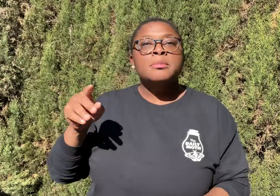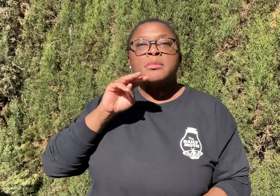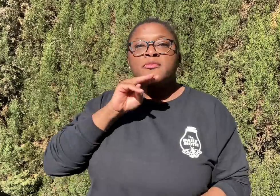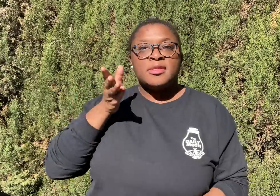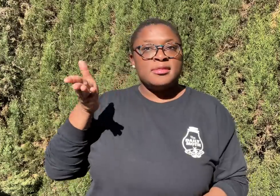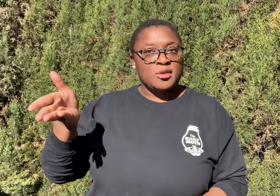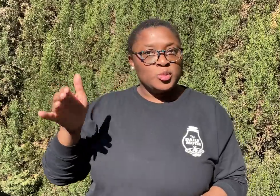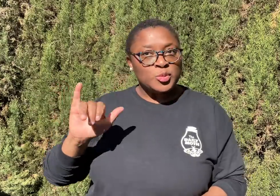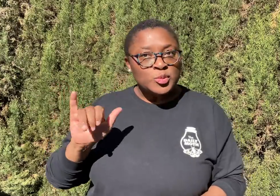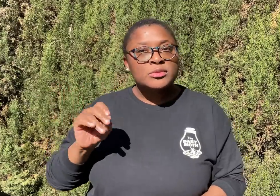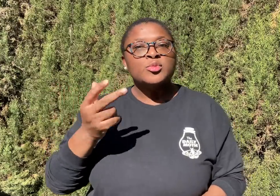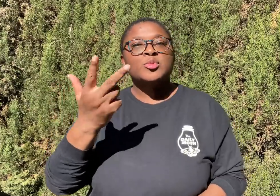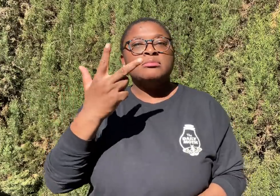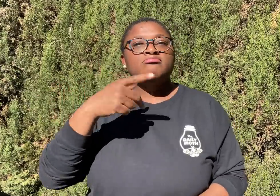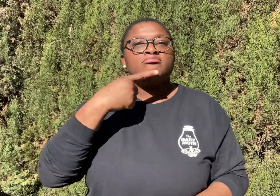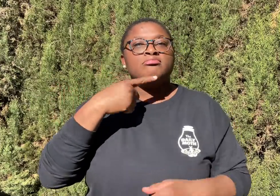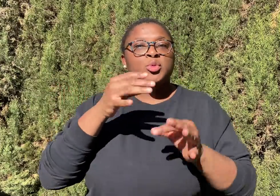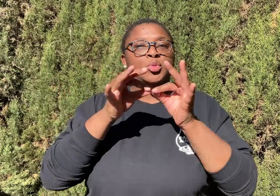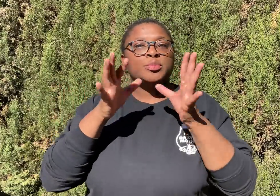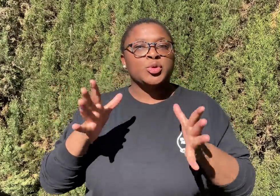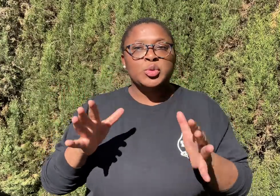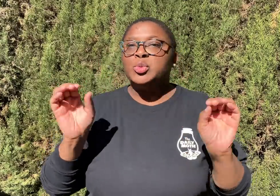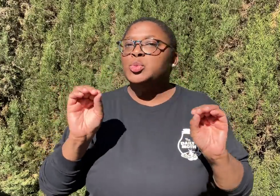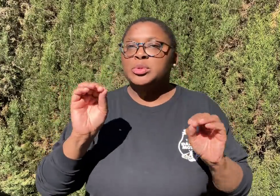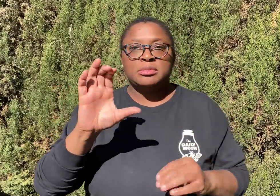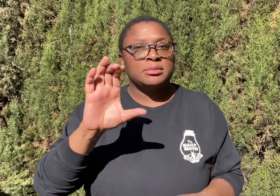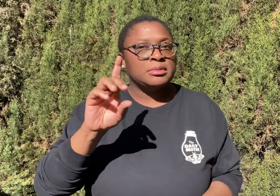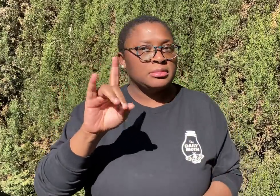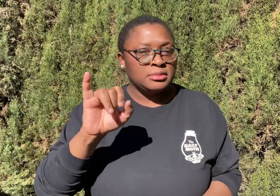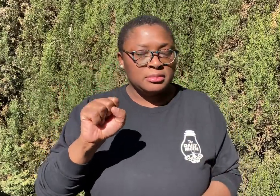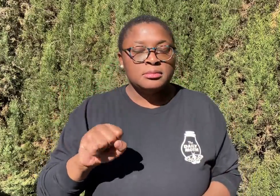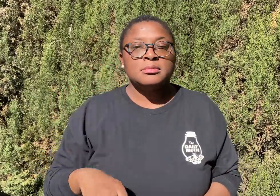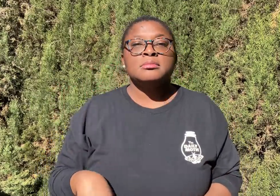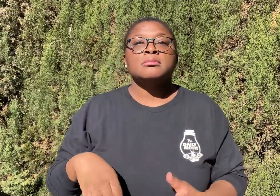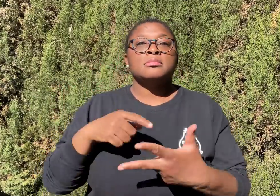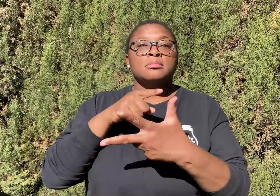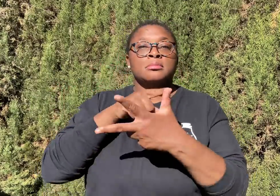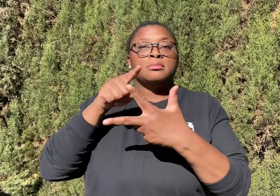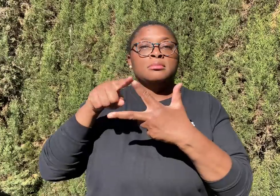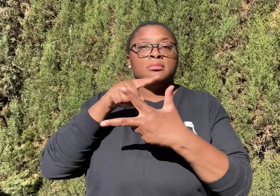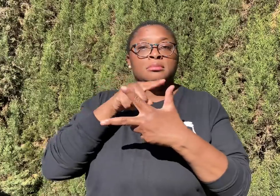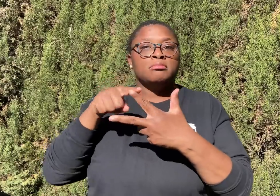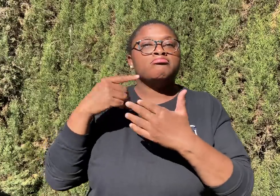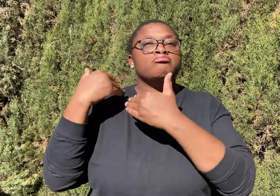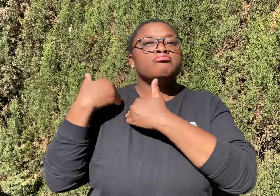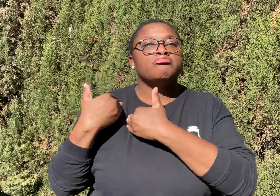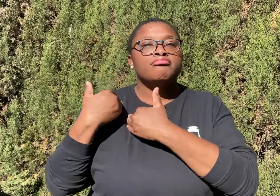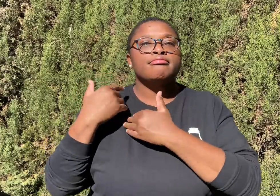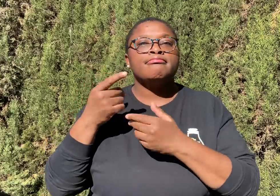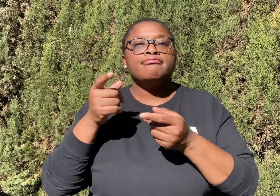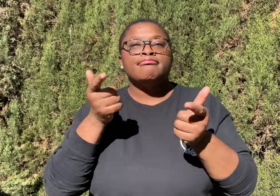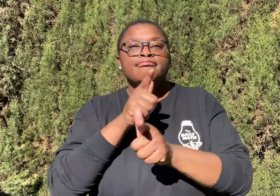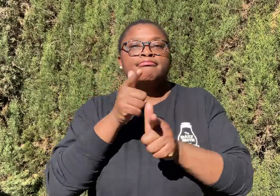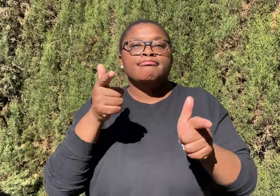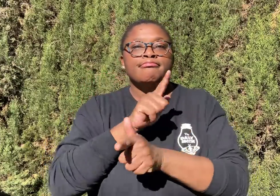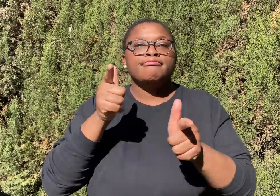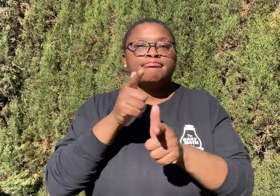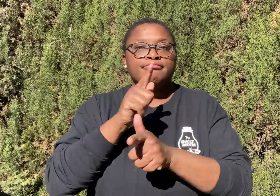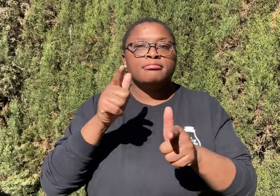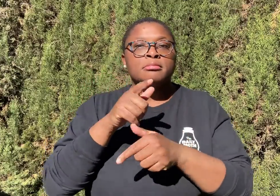and Mavrick himself as well. There were three hearing interpreters and no Certified Deaf Interpreters. Two of the interpreters were responsible for floor